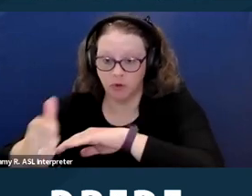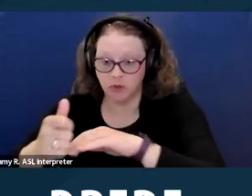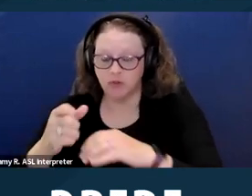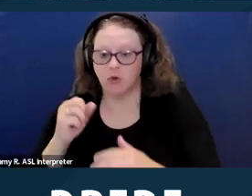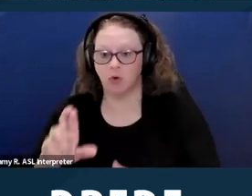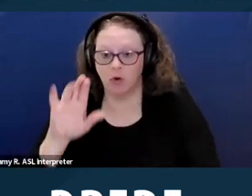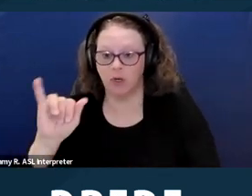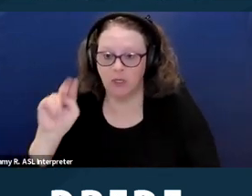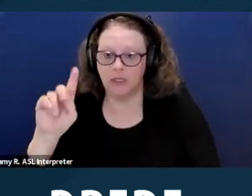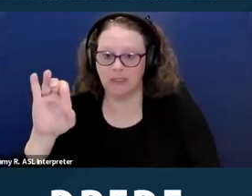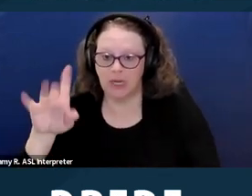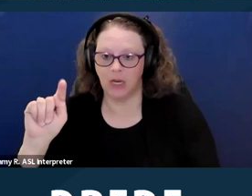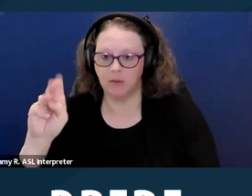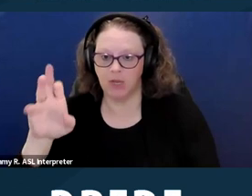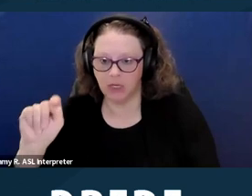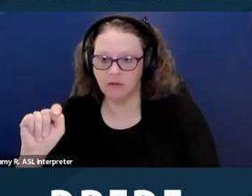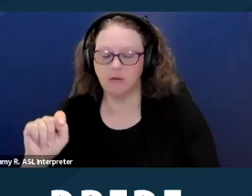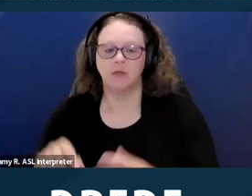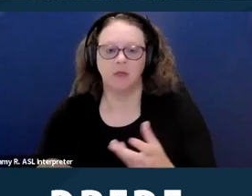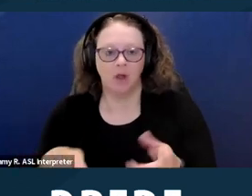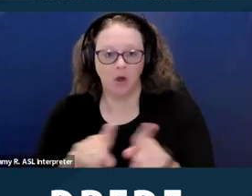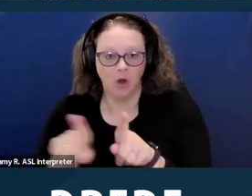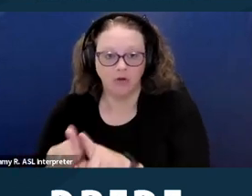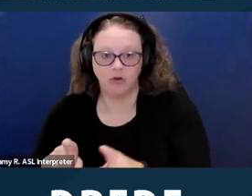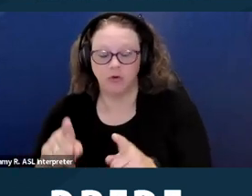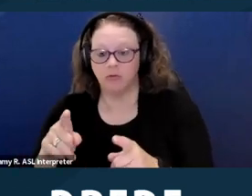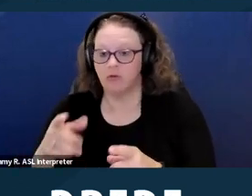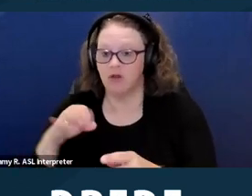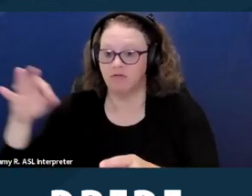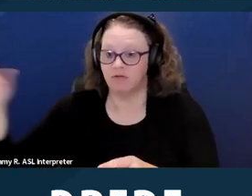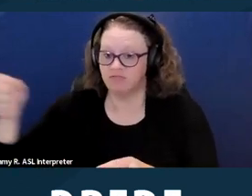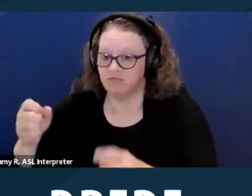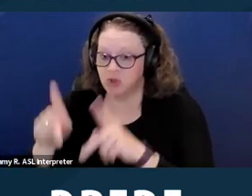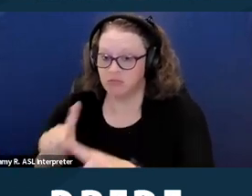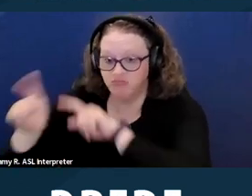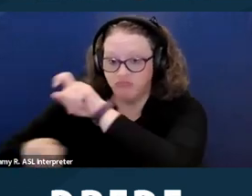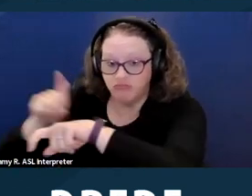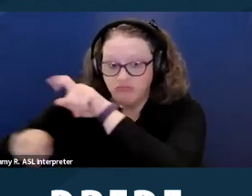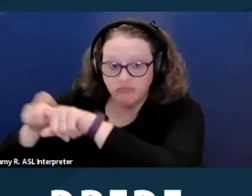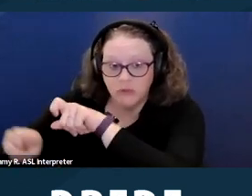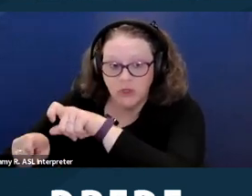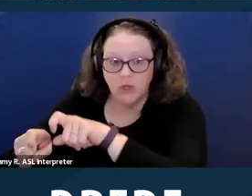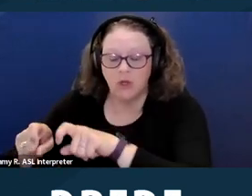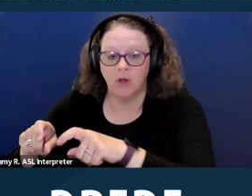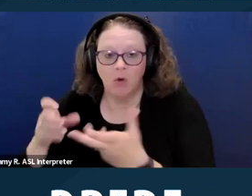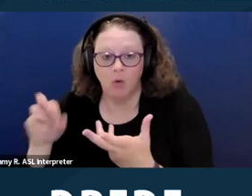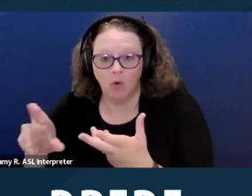apprehended, taken into custody or detained or held for investigation regardless of whether it resulted in a criminal conviction.